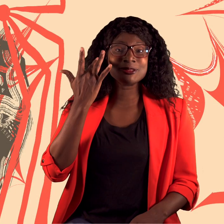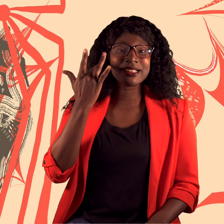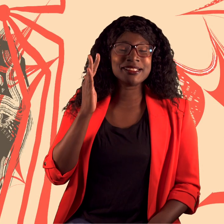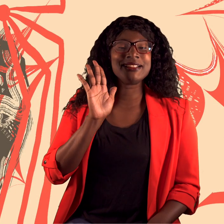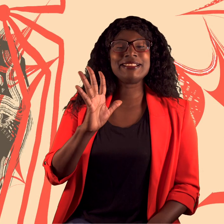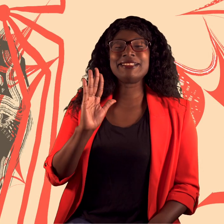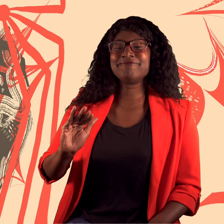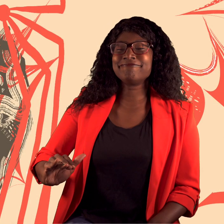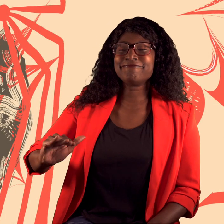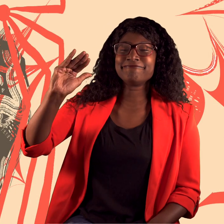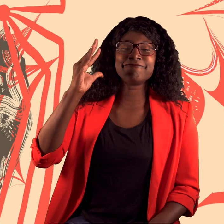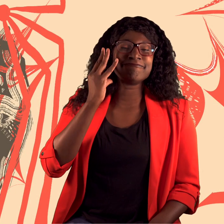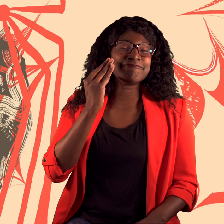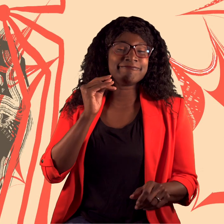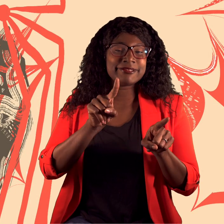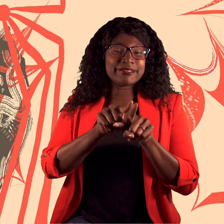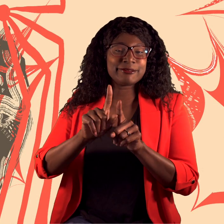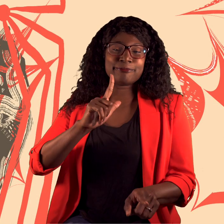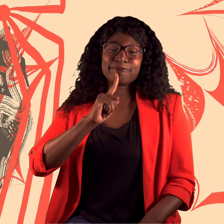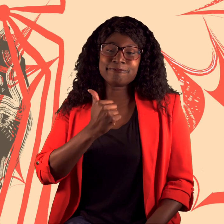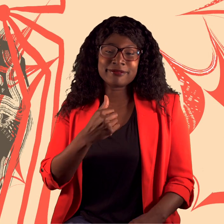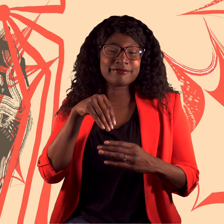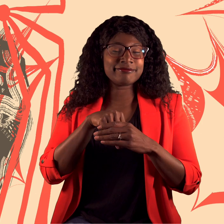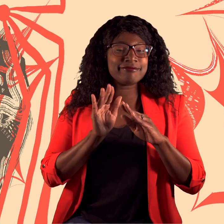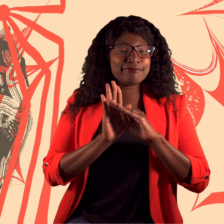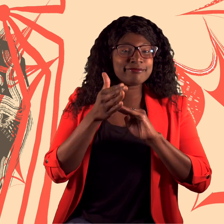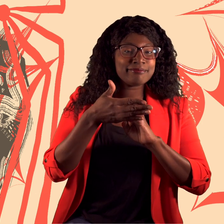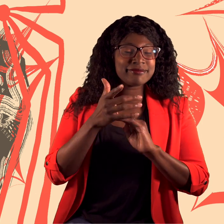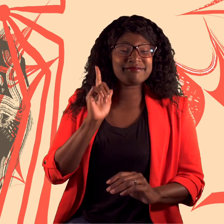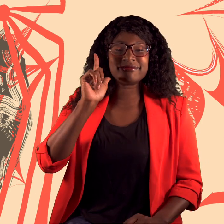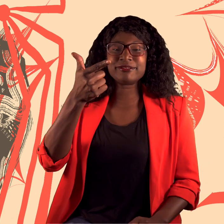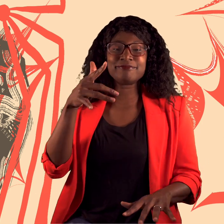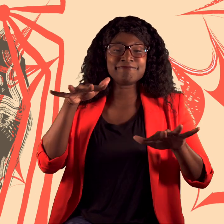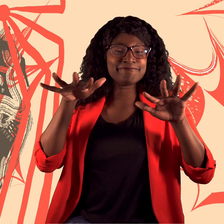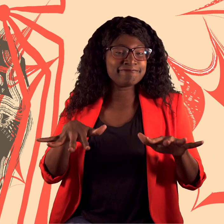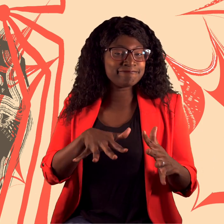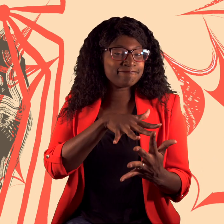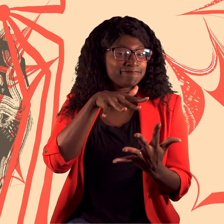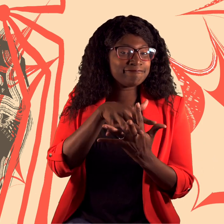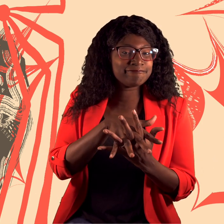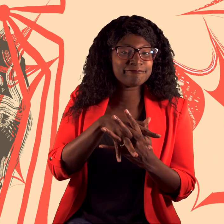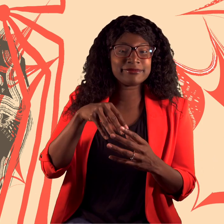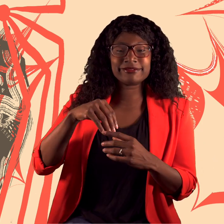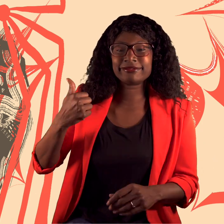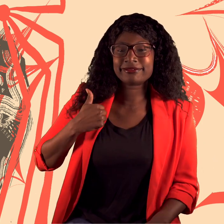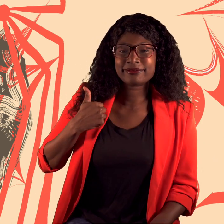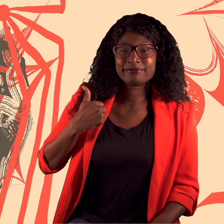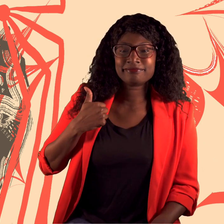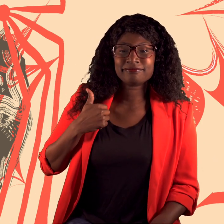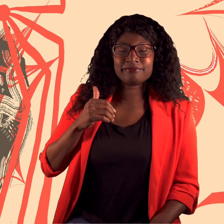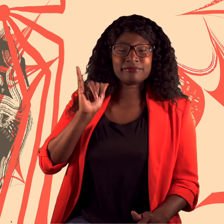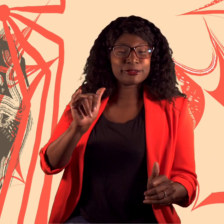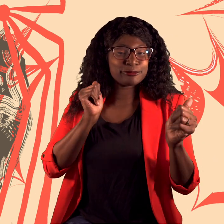Inspired by experiences of growing up queer in Jamaica and finding home in Canada,